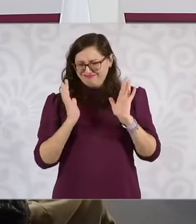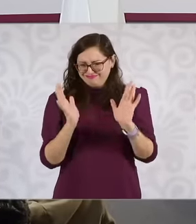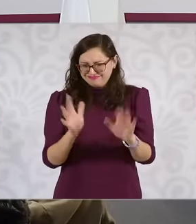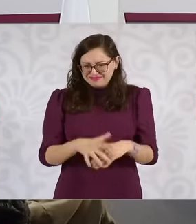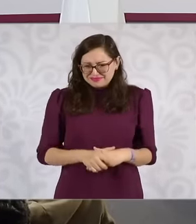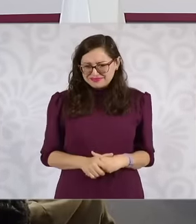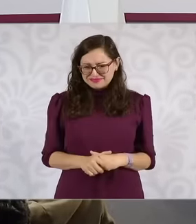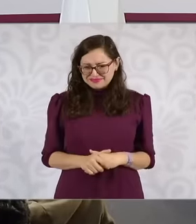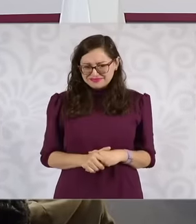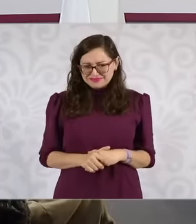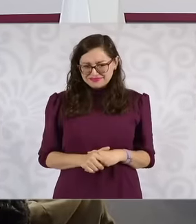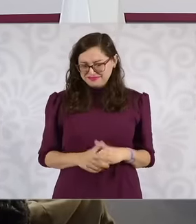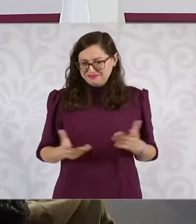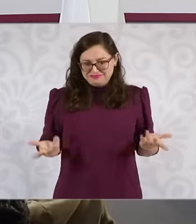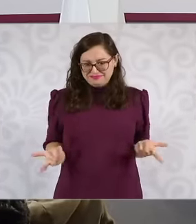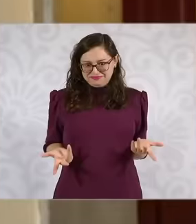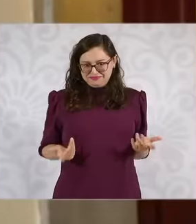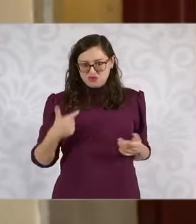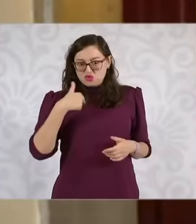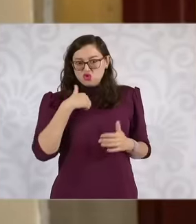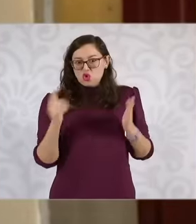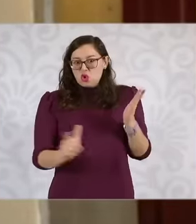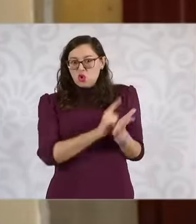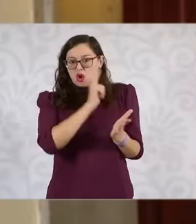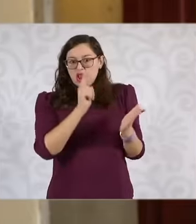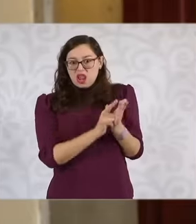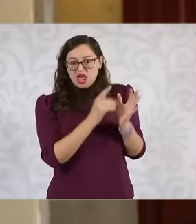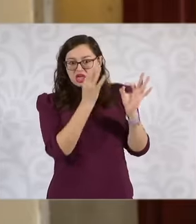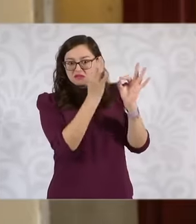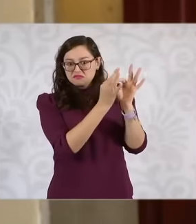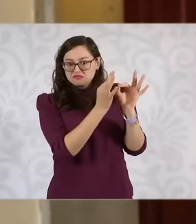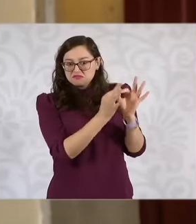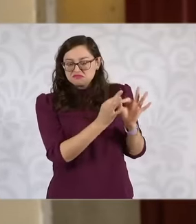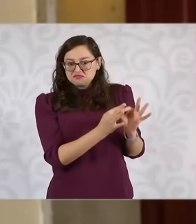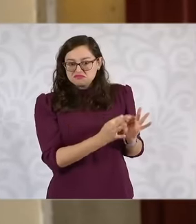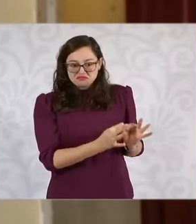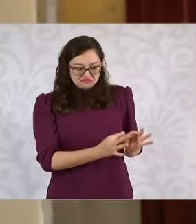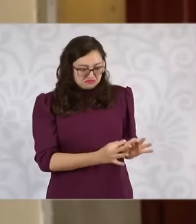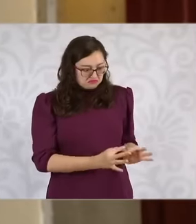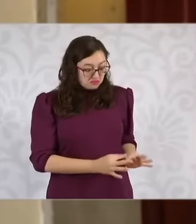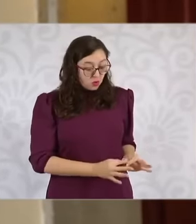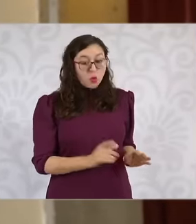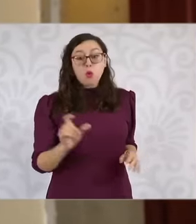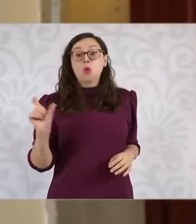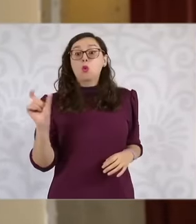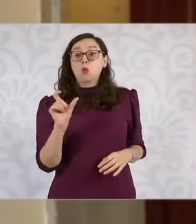Clear it is So what do we say well let's notify who sanctions the